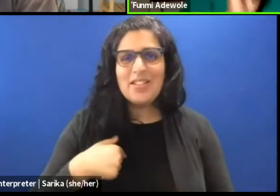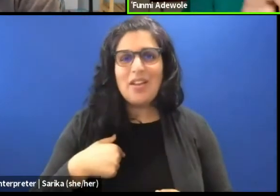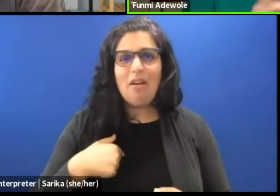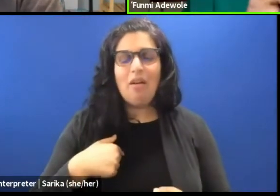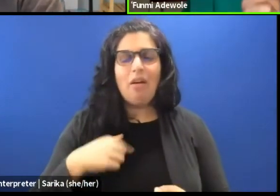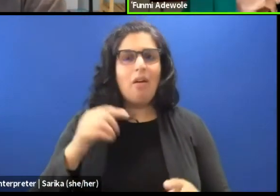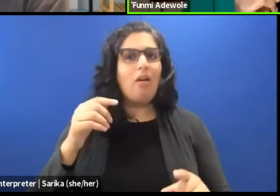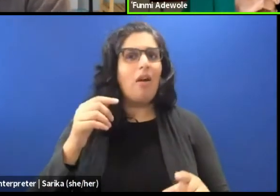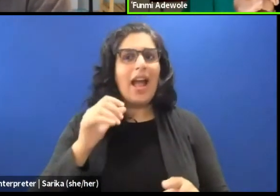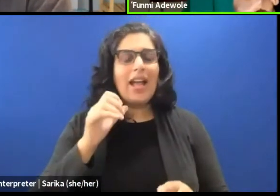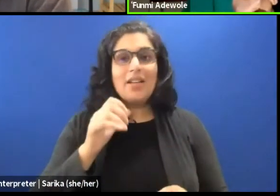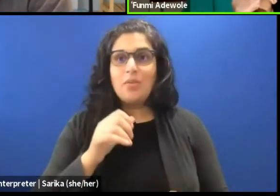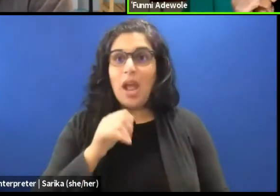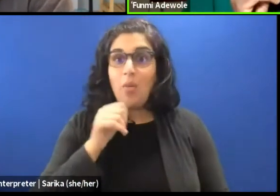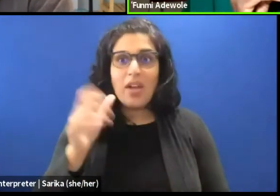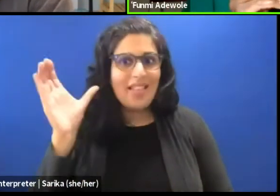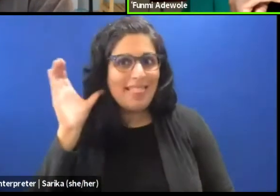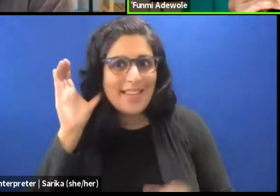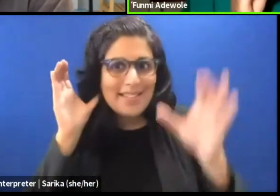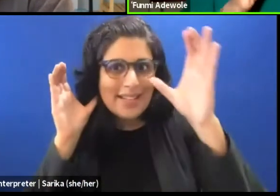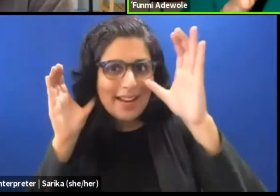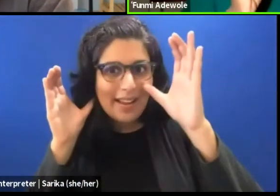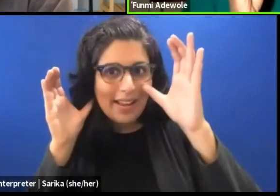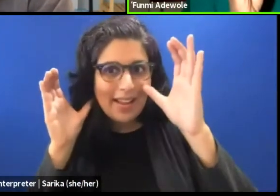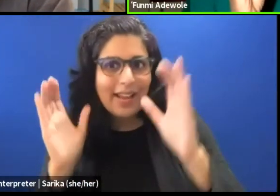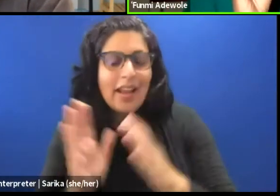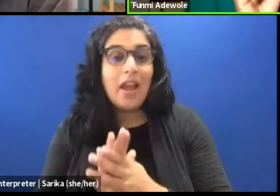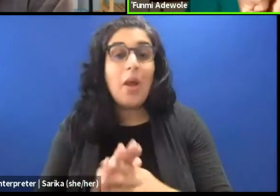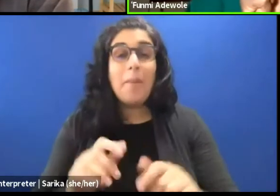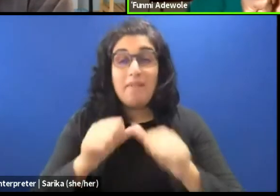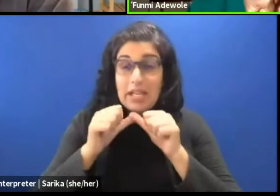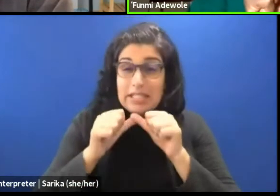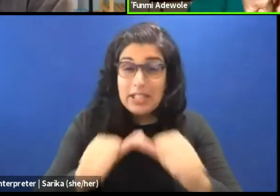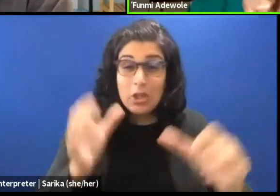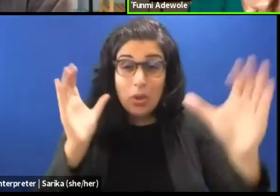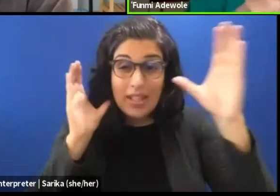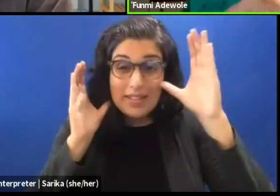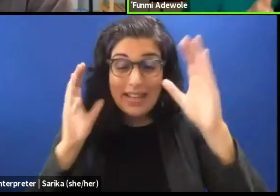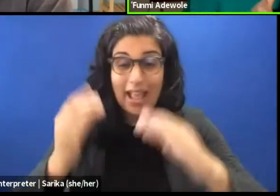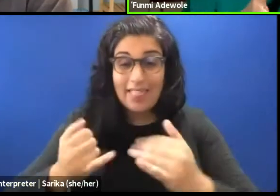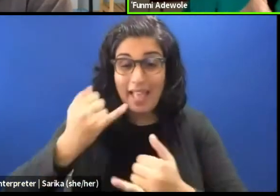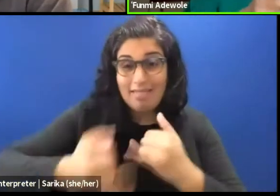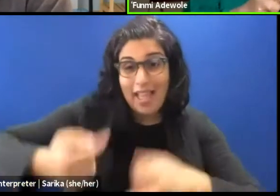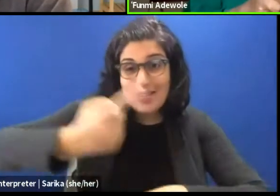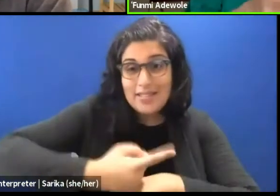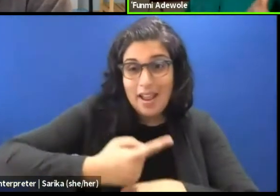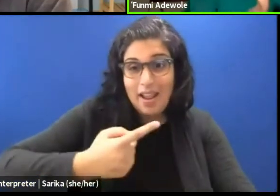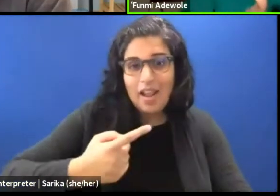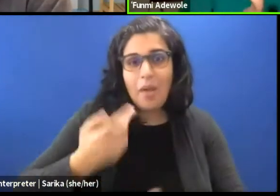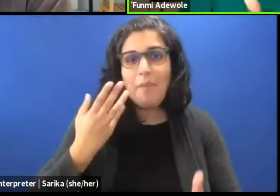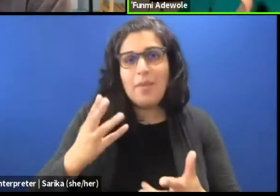And I think at that point if I had listened, maybe we would have presented it differently.